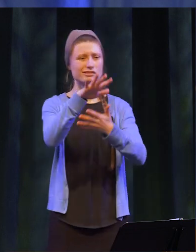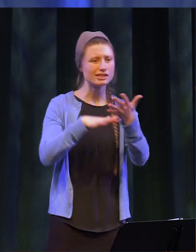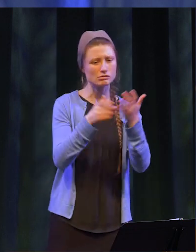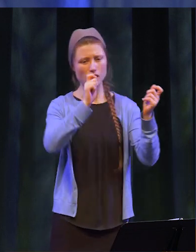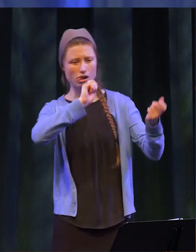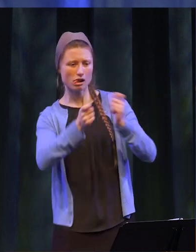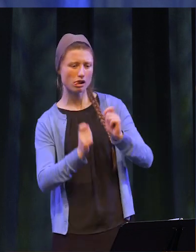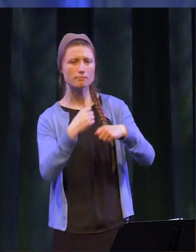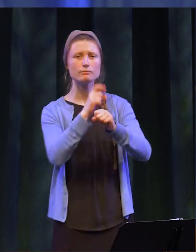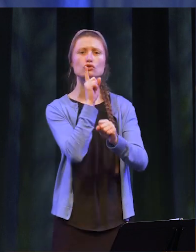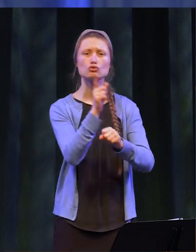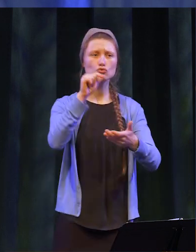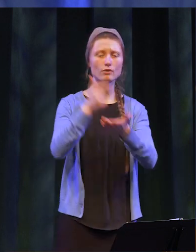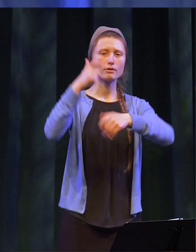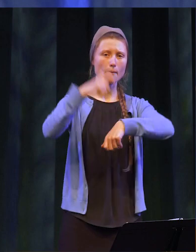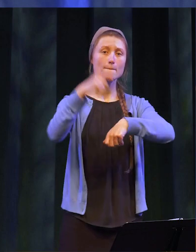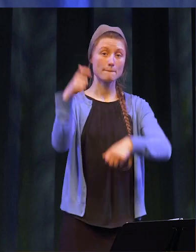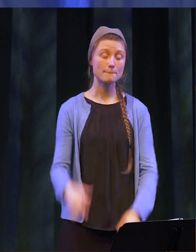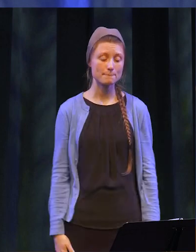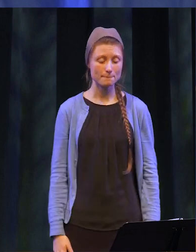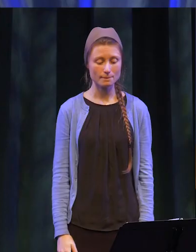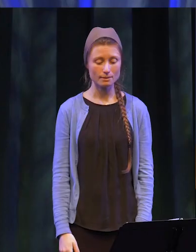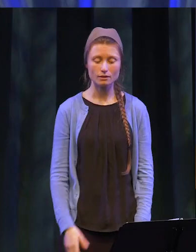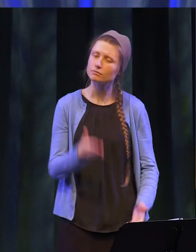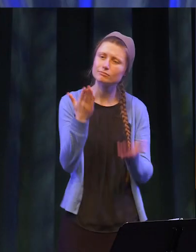time with you to ensure you could graduate as scheduled.